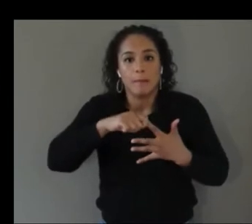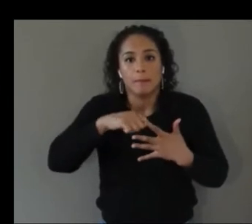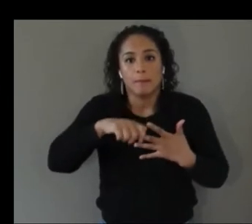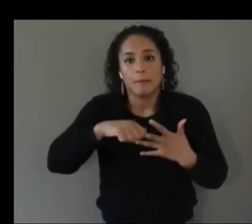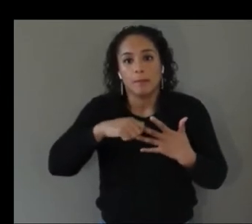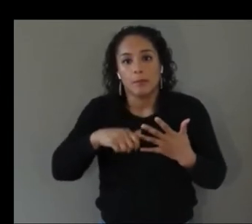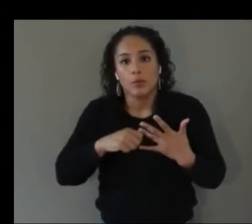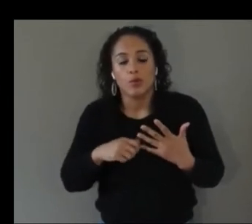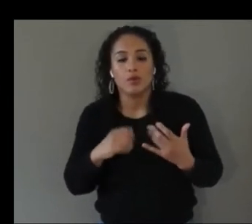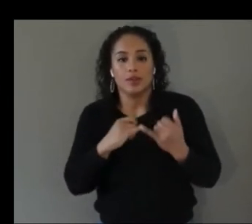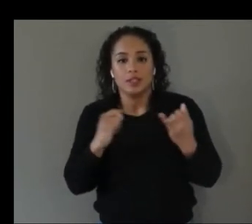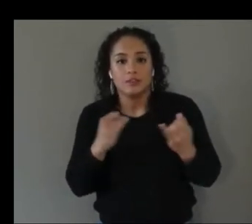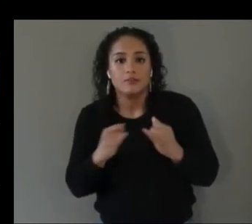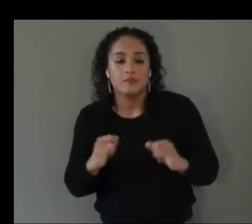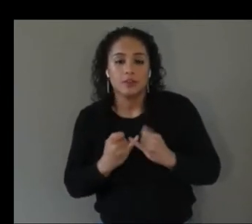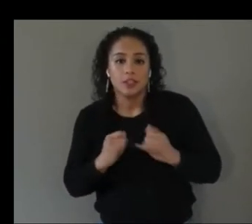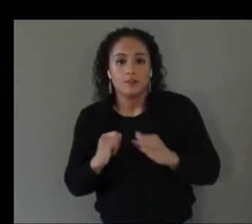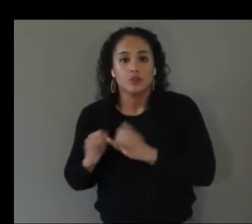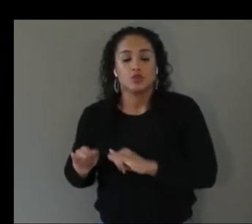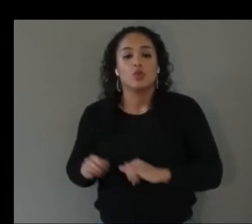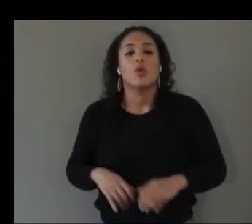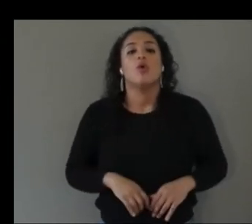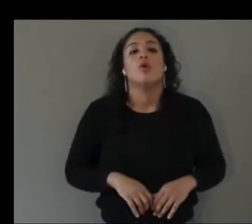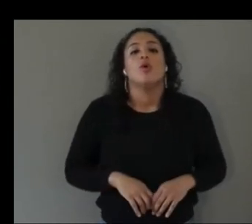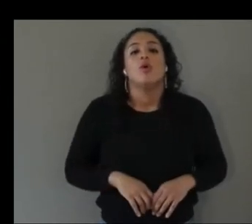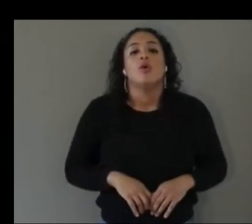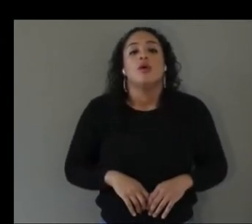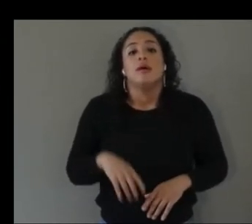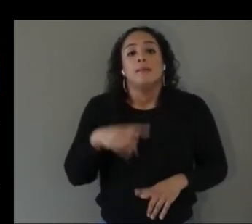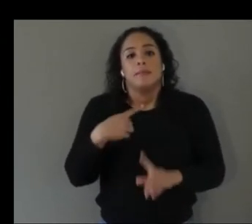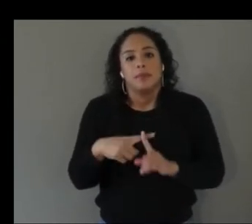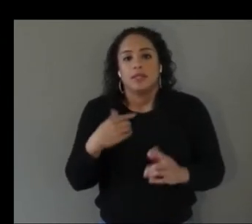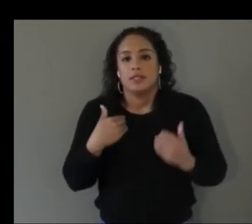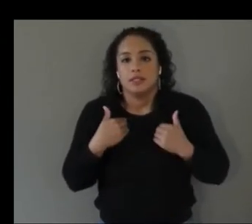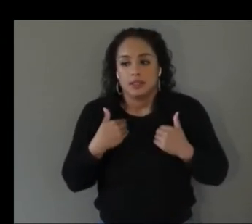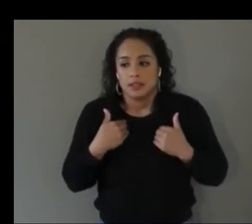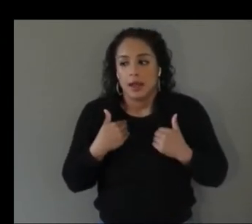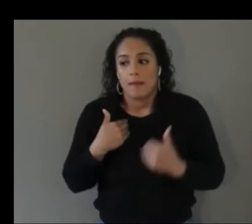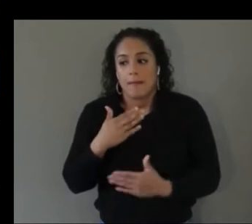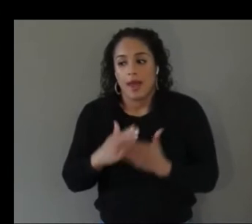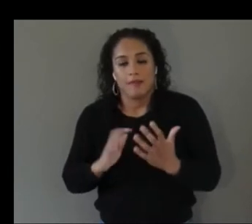button on the controllers using two controllers at the same time so all of these different you